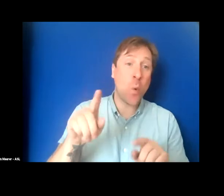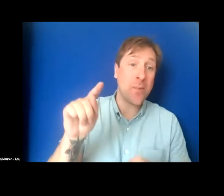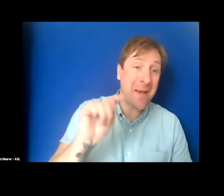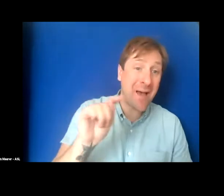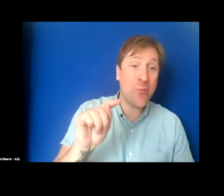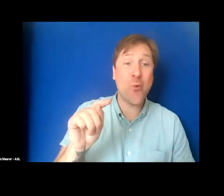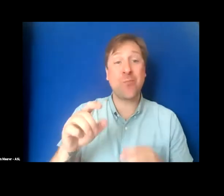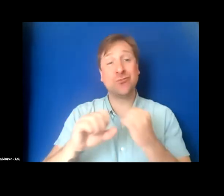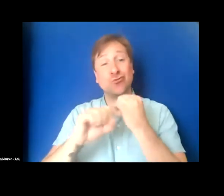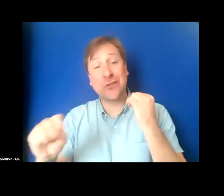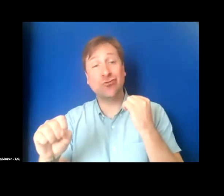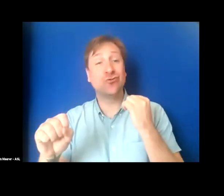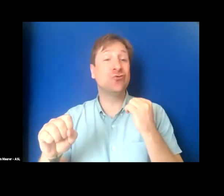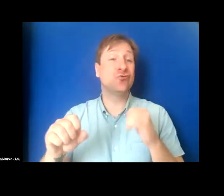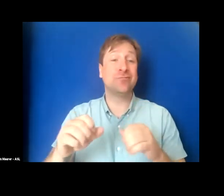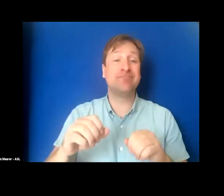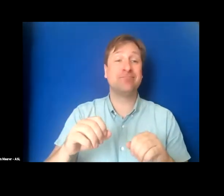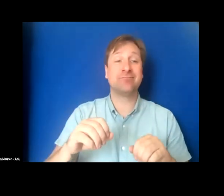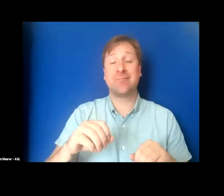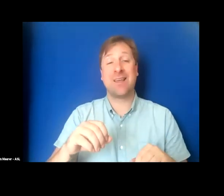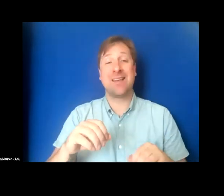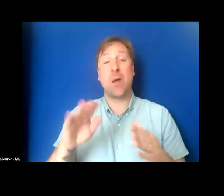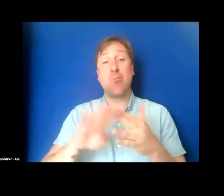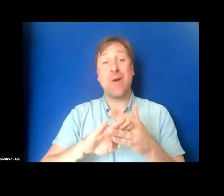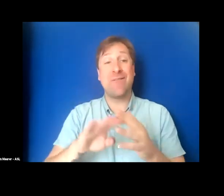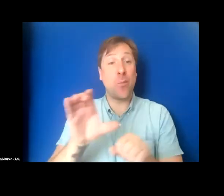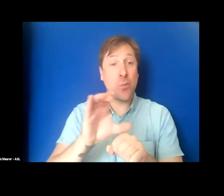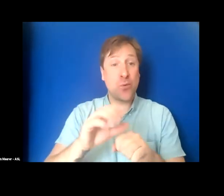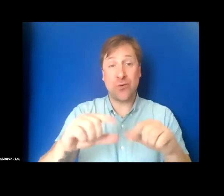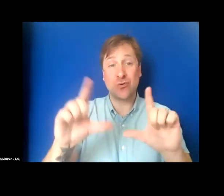just get away from your computer screen, drop any questions you might have into the Q and A.